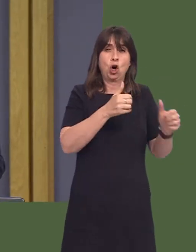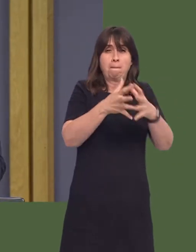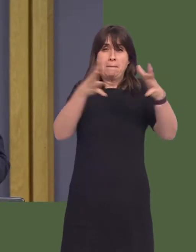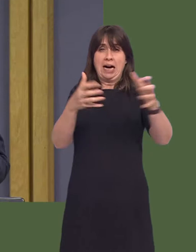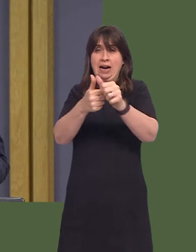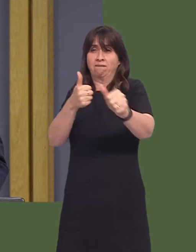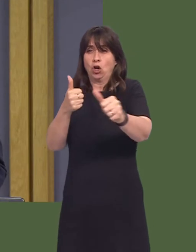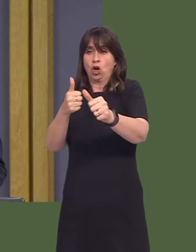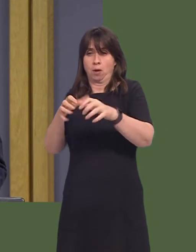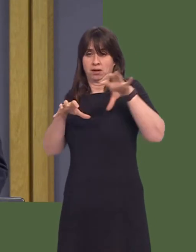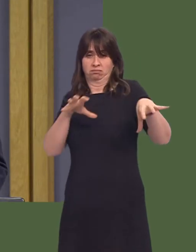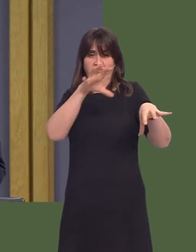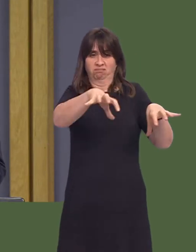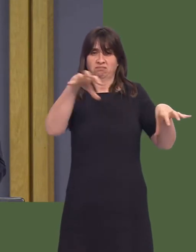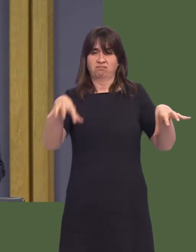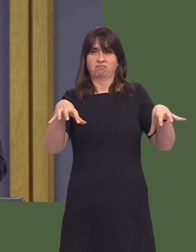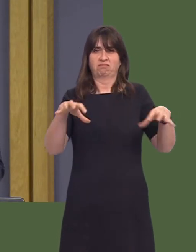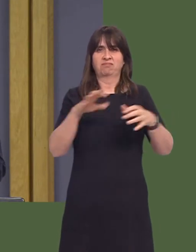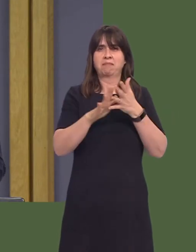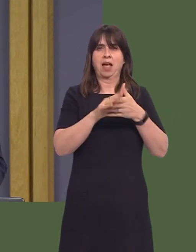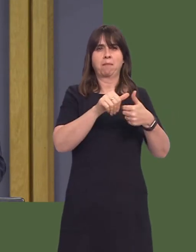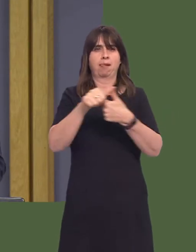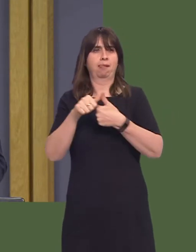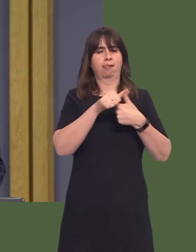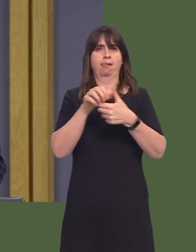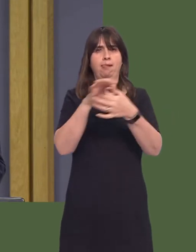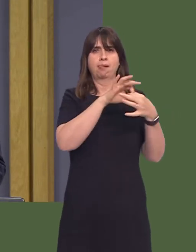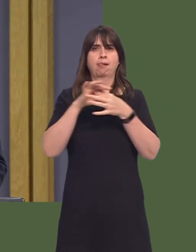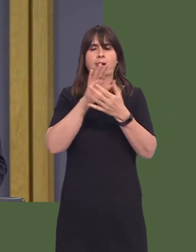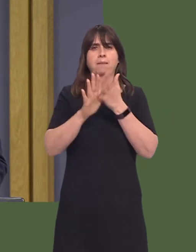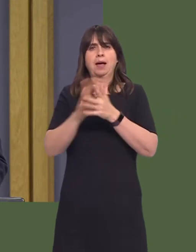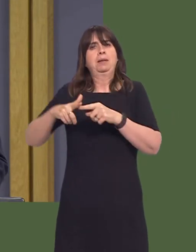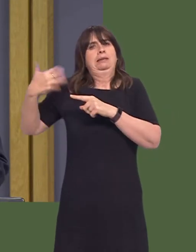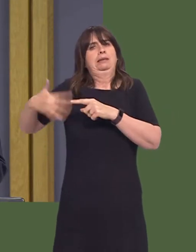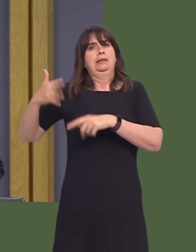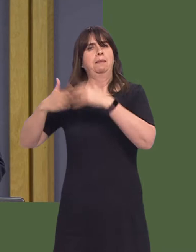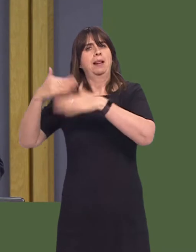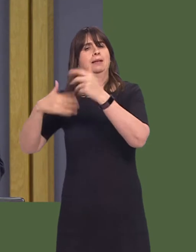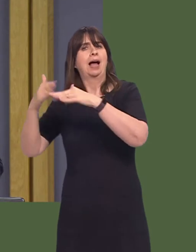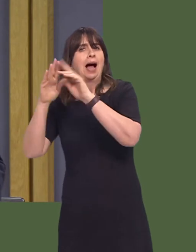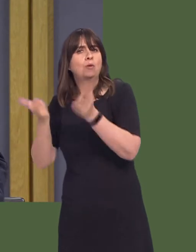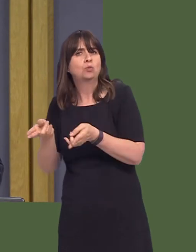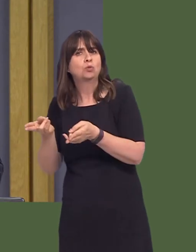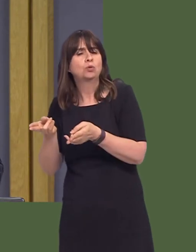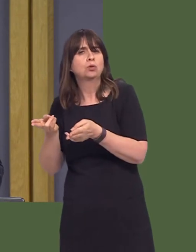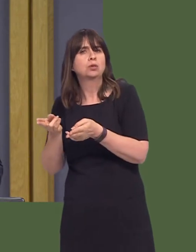creates a cartel, keeps prices artificially high, and prevents the mass building of affordable